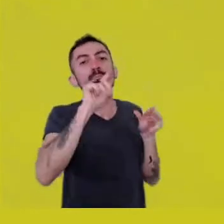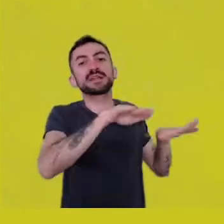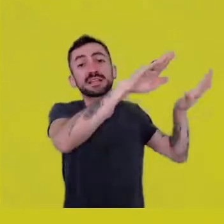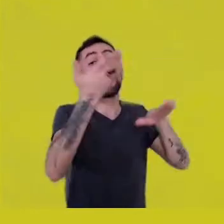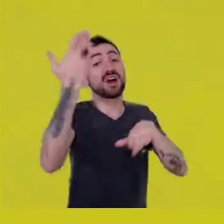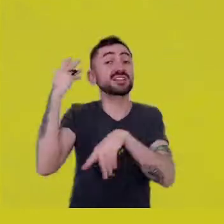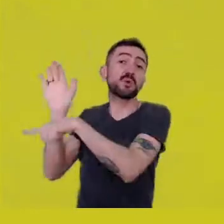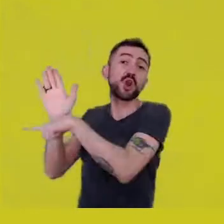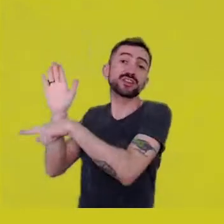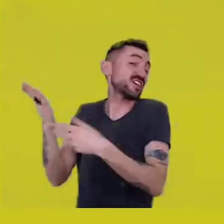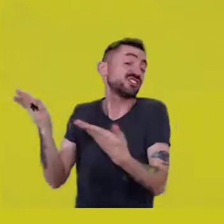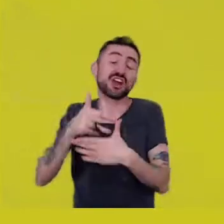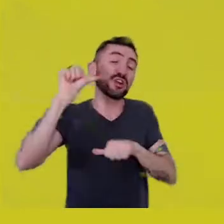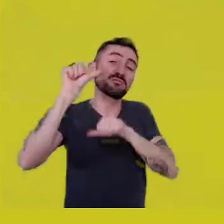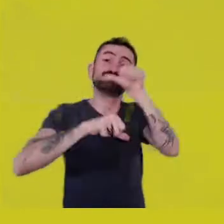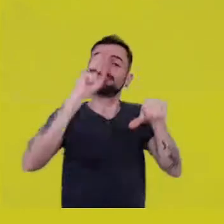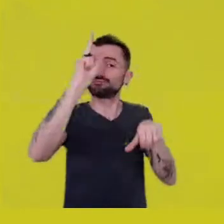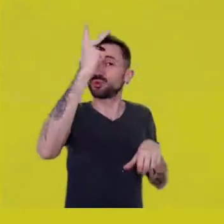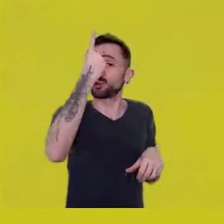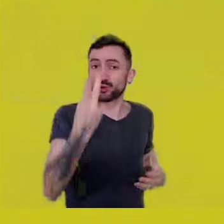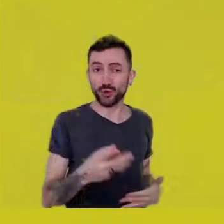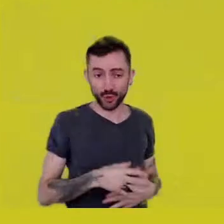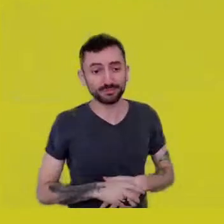Burning the candle from both ends.